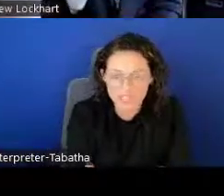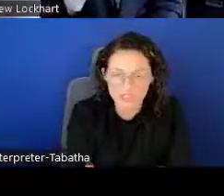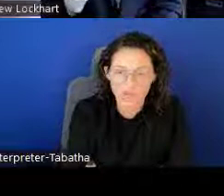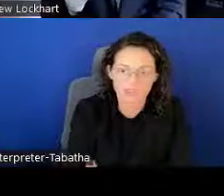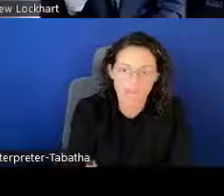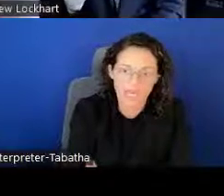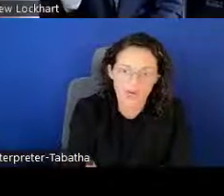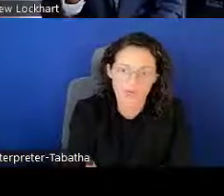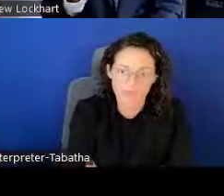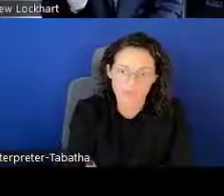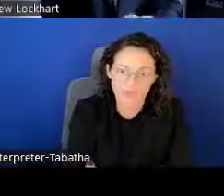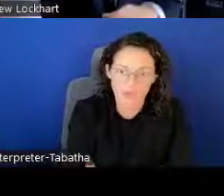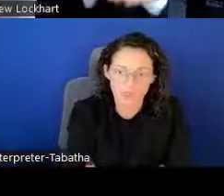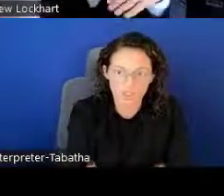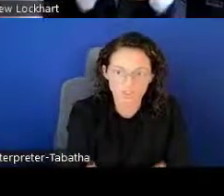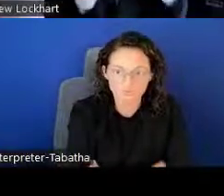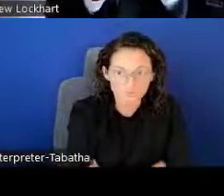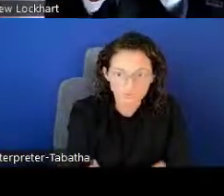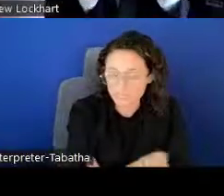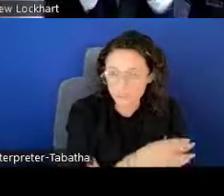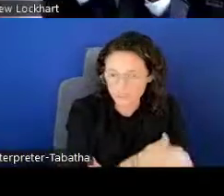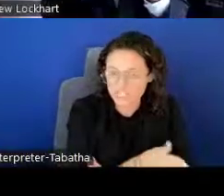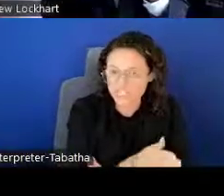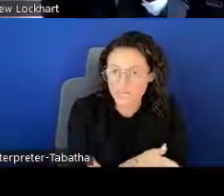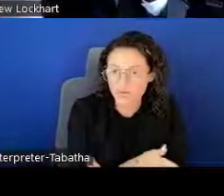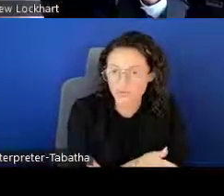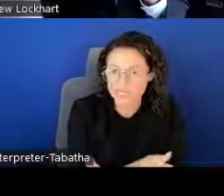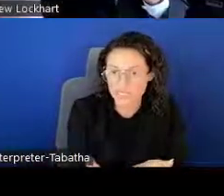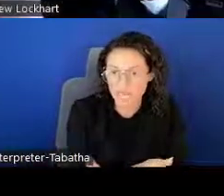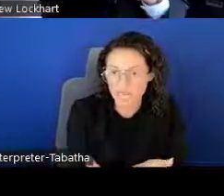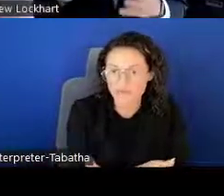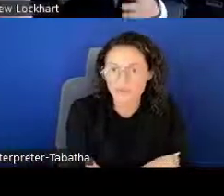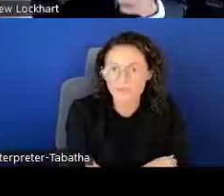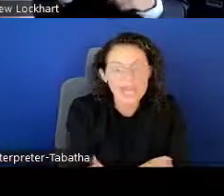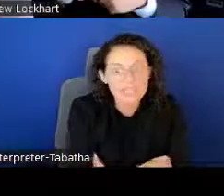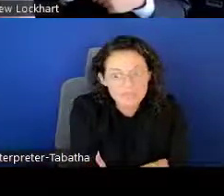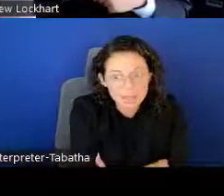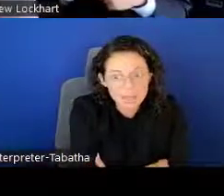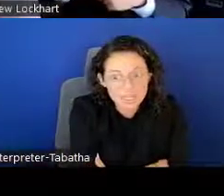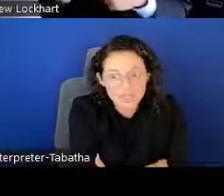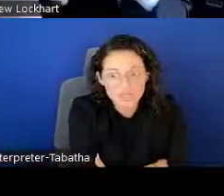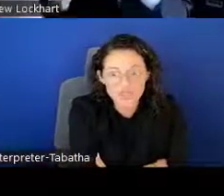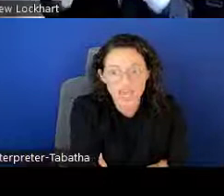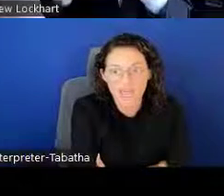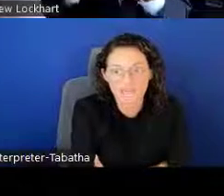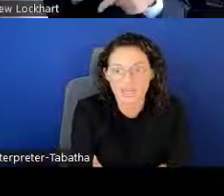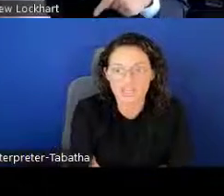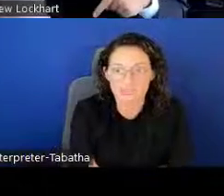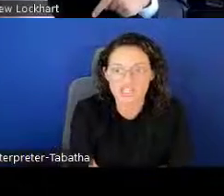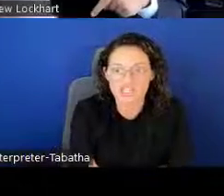That's why the category is much smaller. REACH is not on this slide as of yet because we do not have that information.